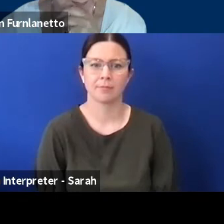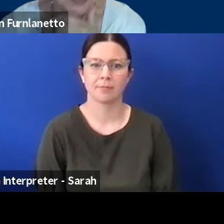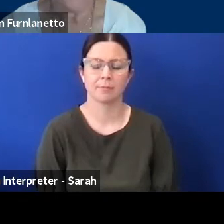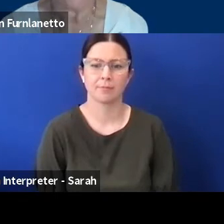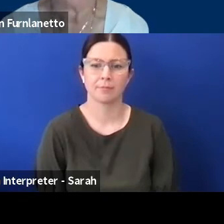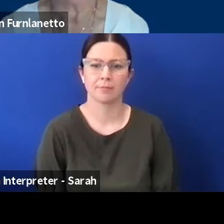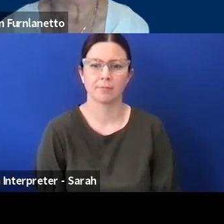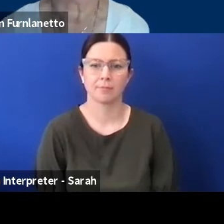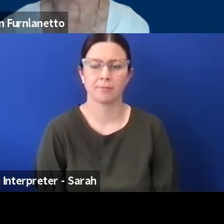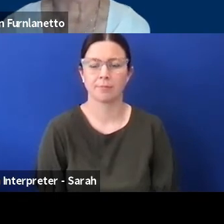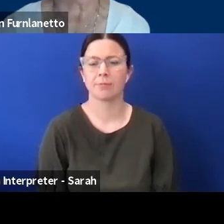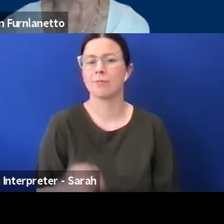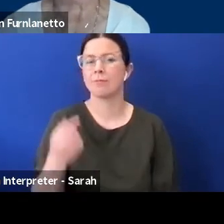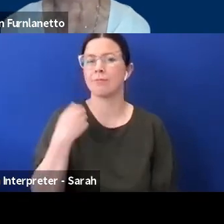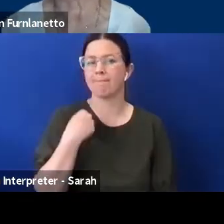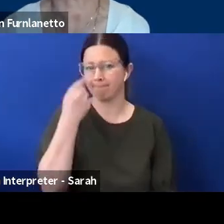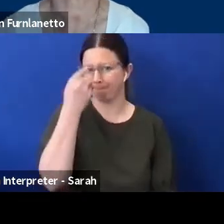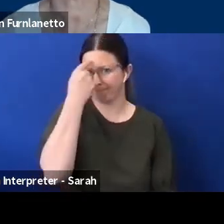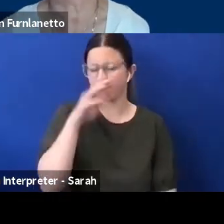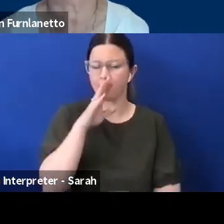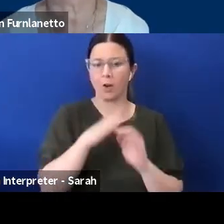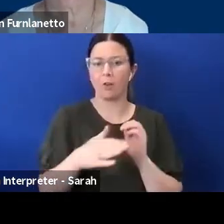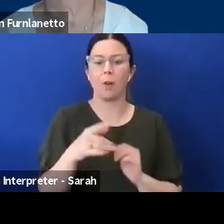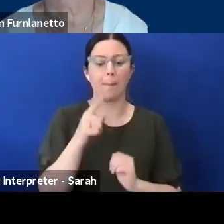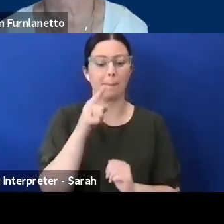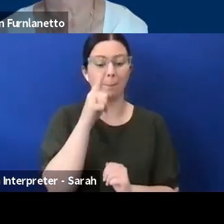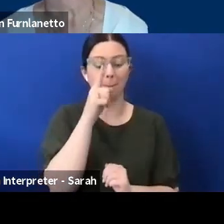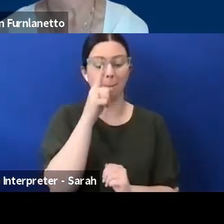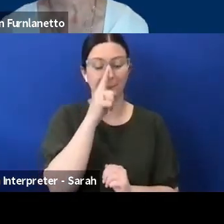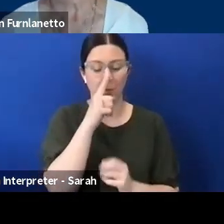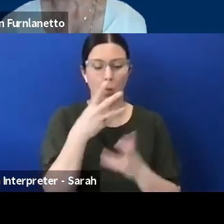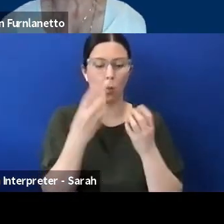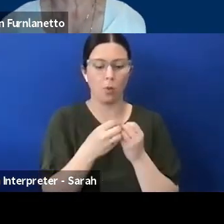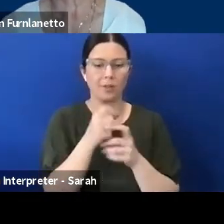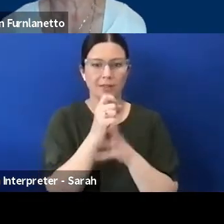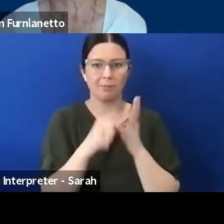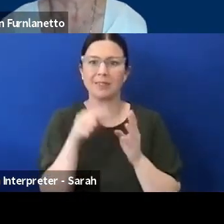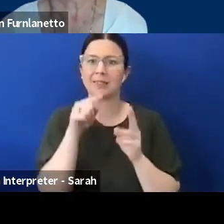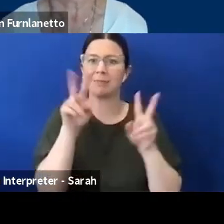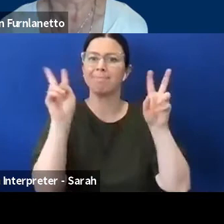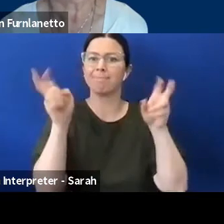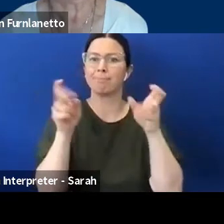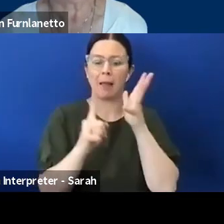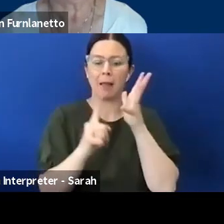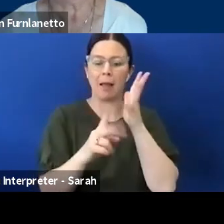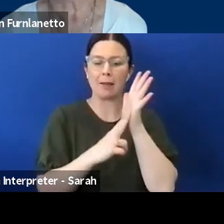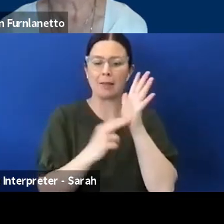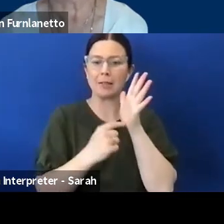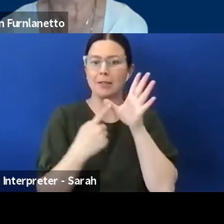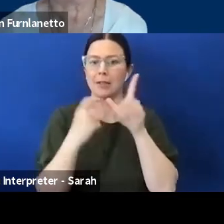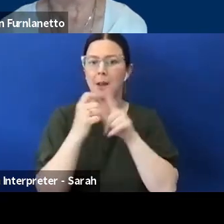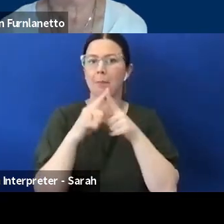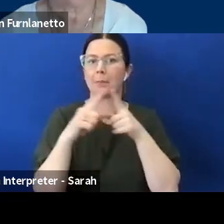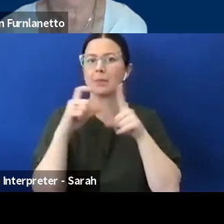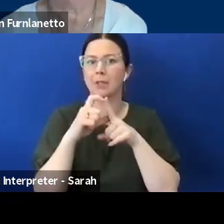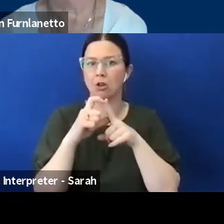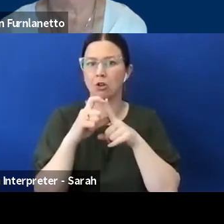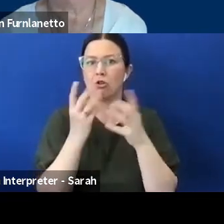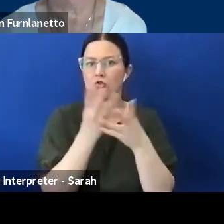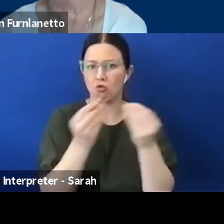people with disability being an untapped resource, you know sometimes we're thought as you